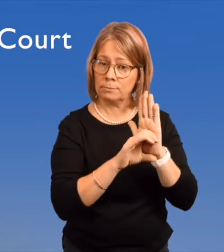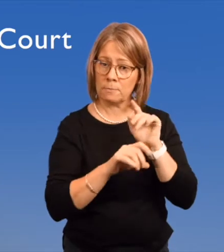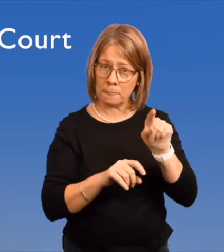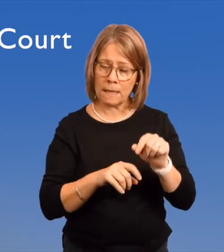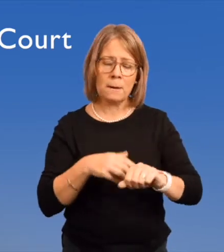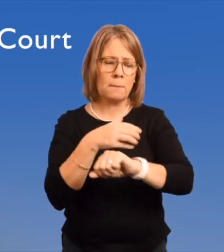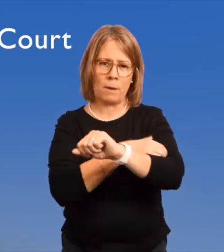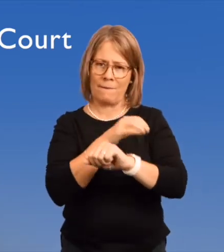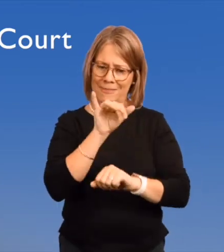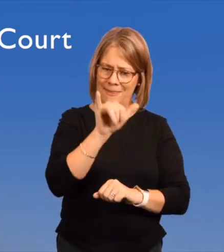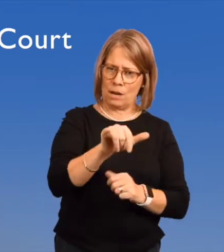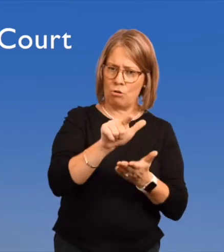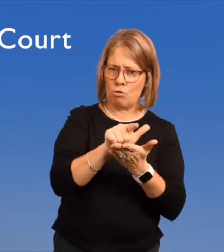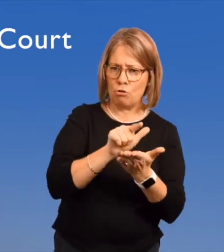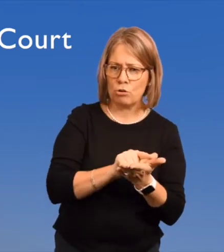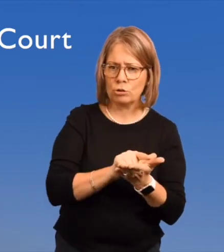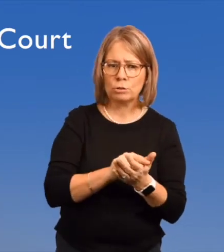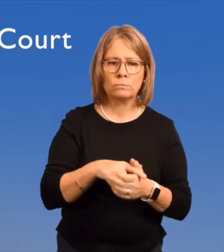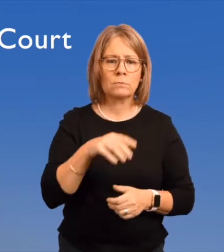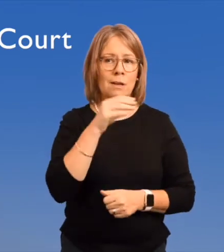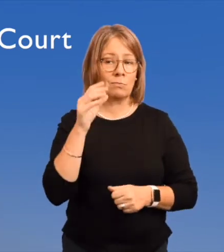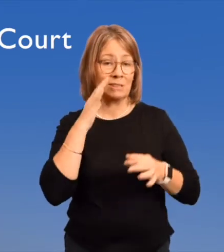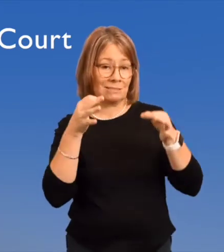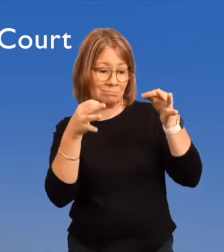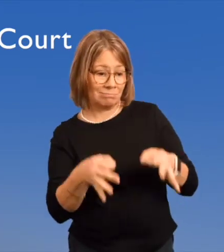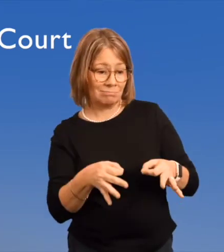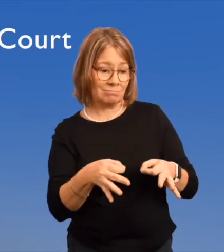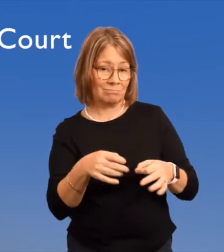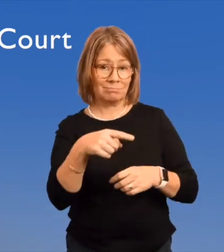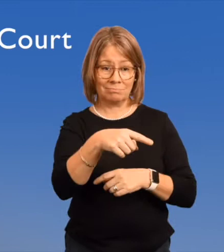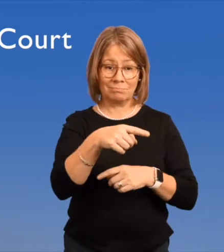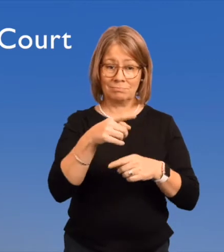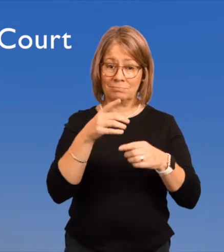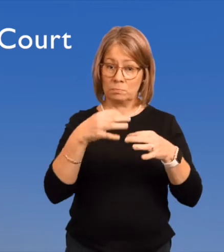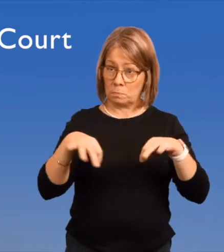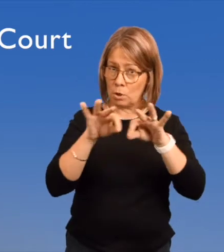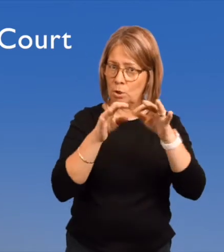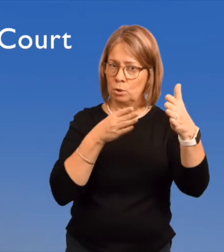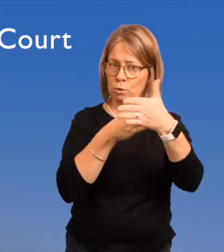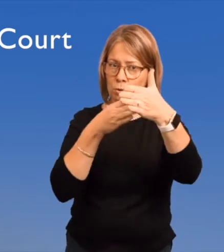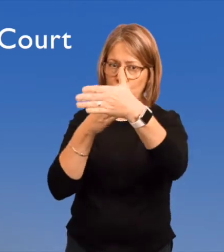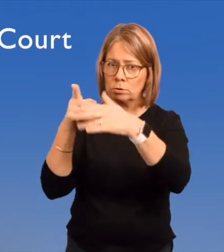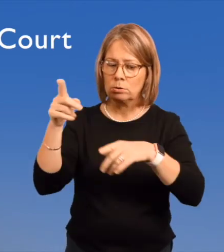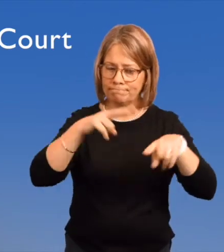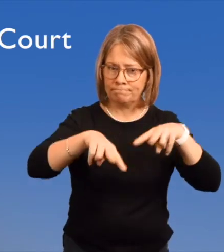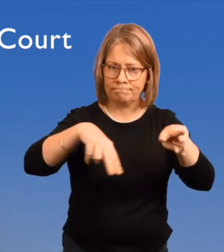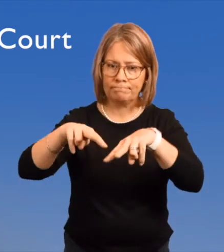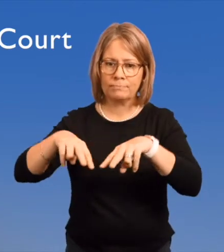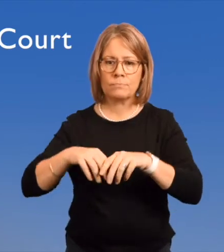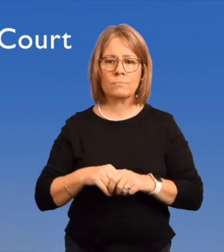the power of those laws, and decide important lawsuits.